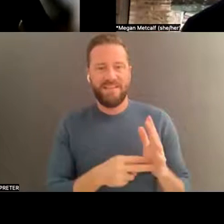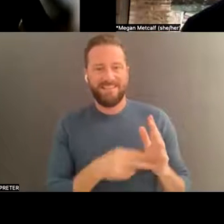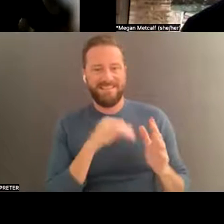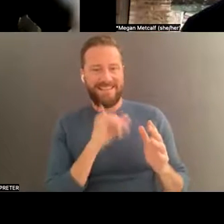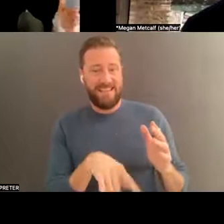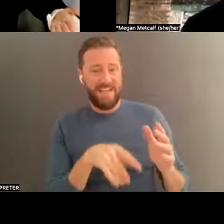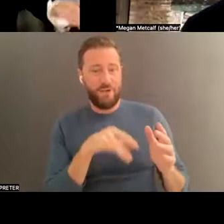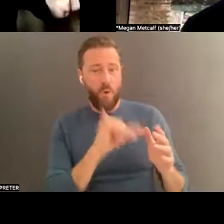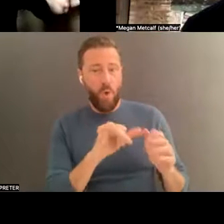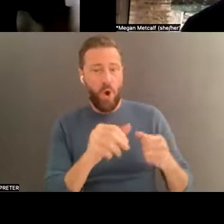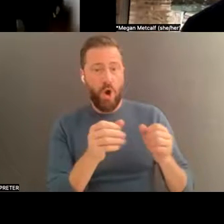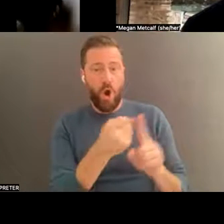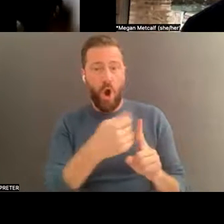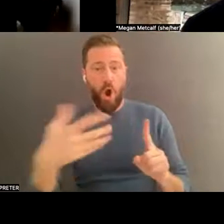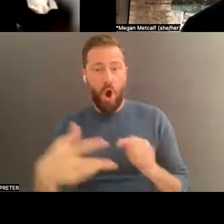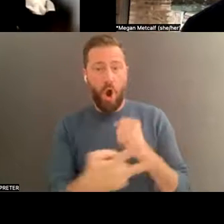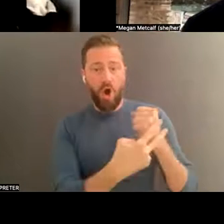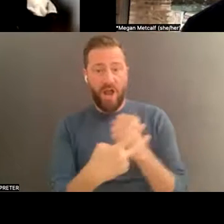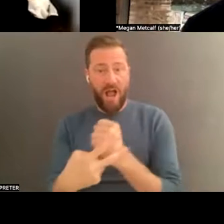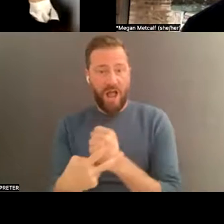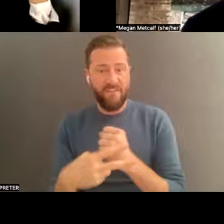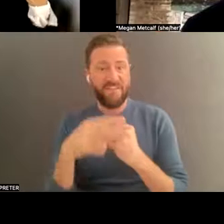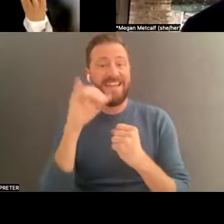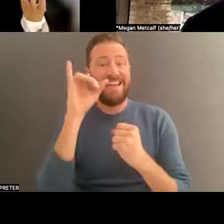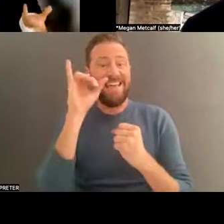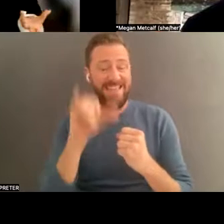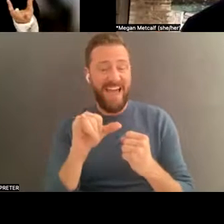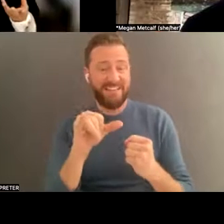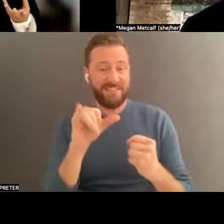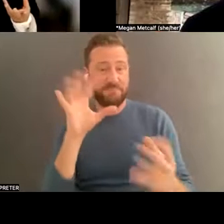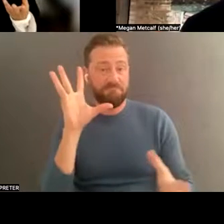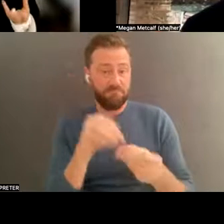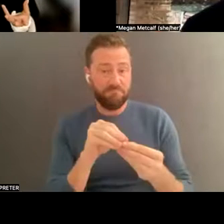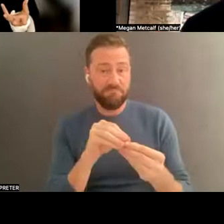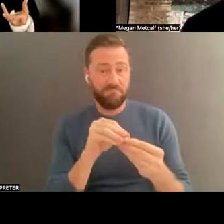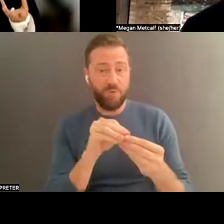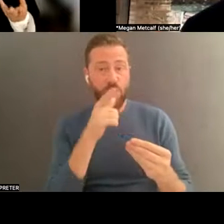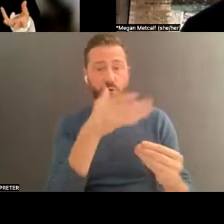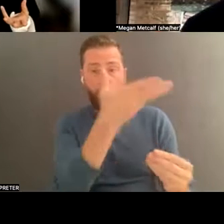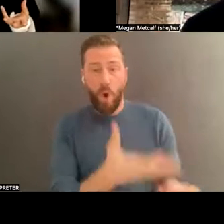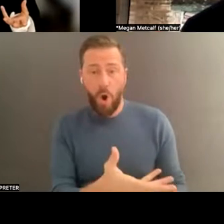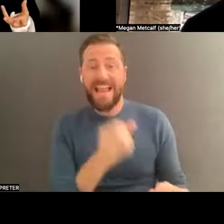back and also an archive can be aliving,